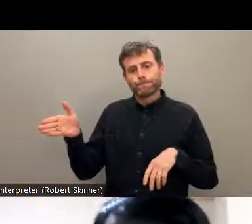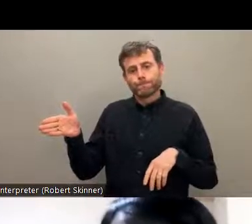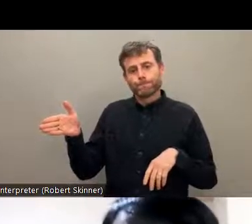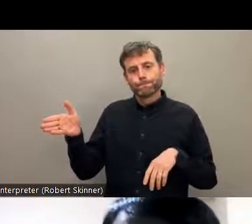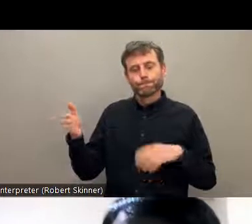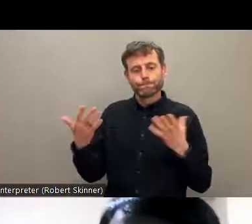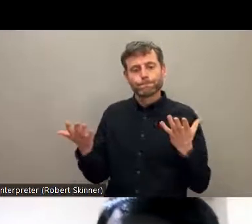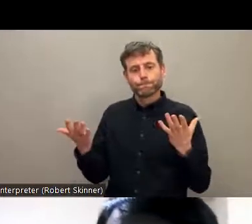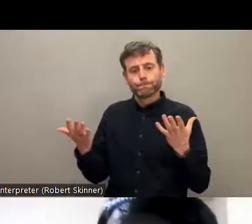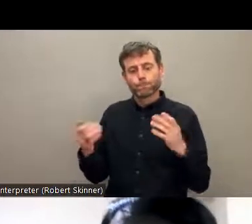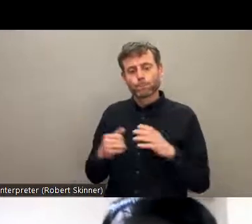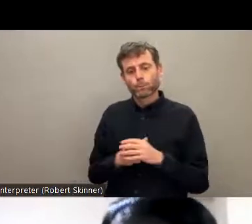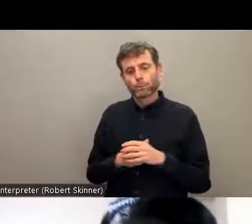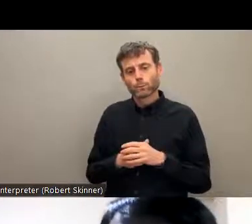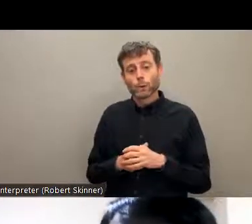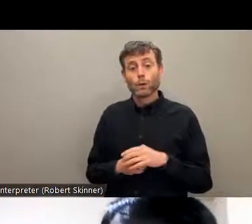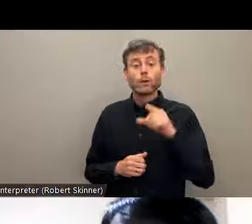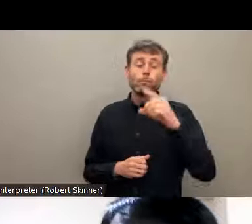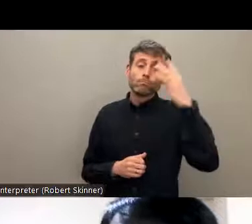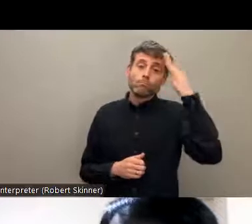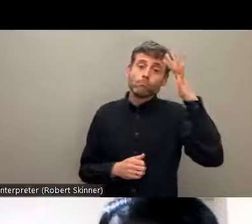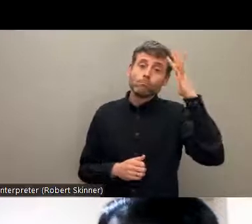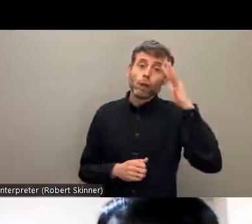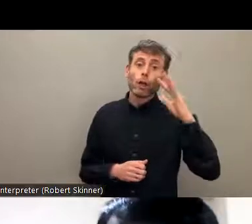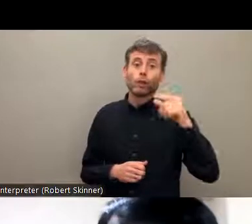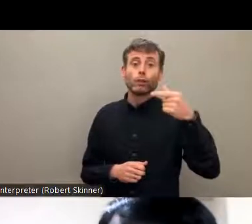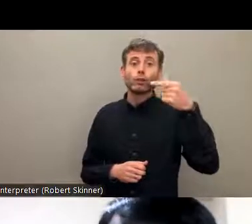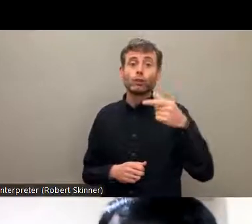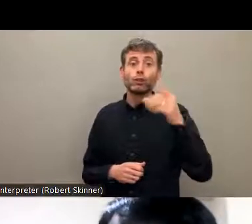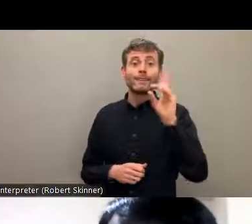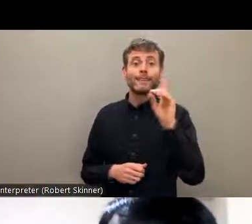when we talk about